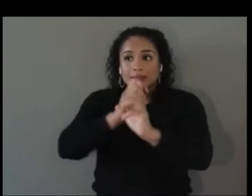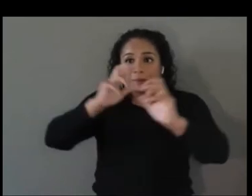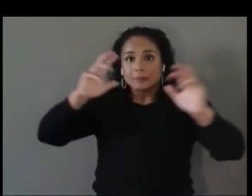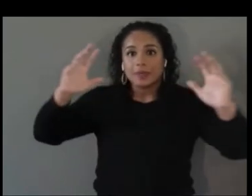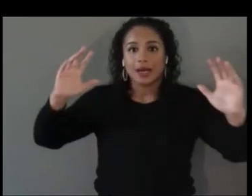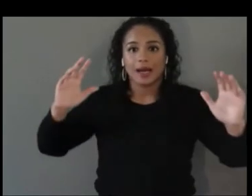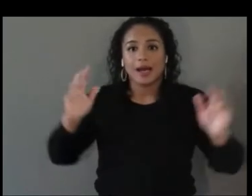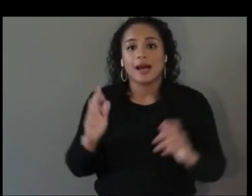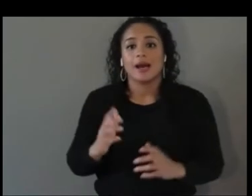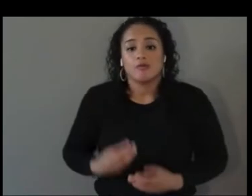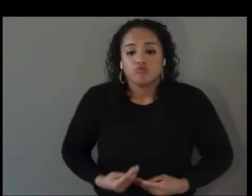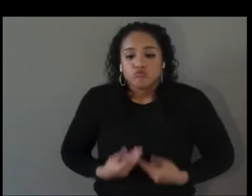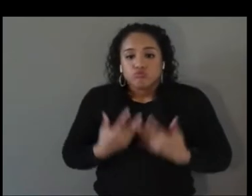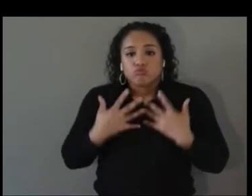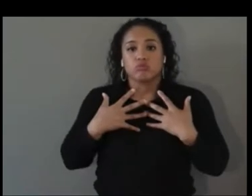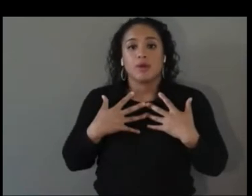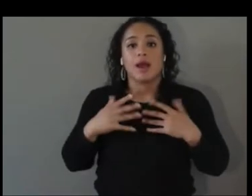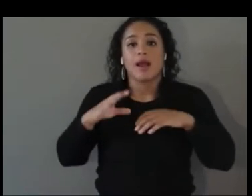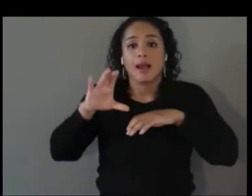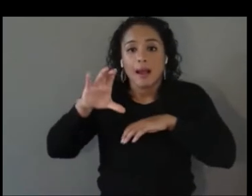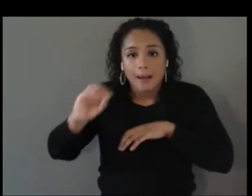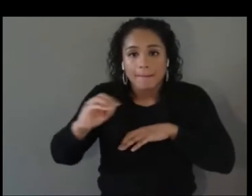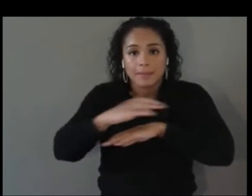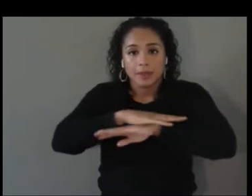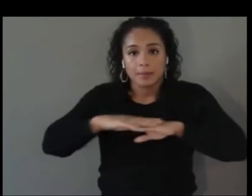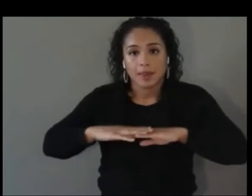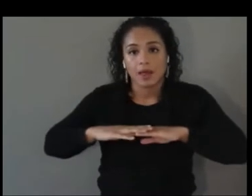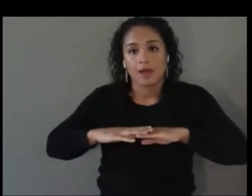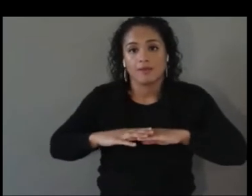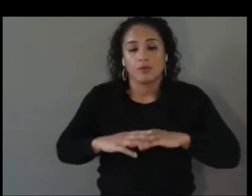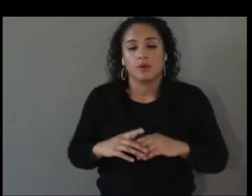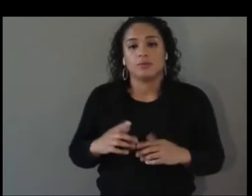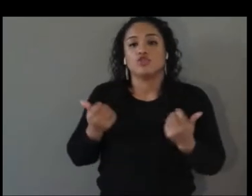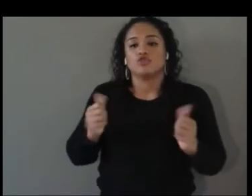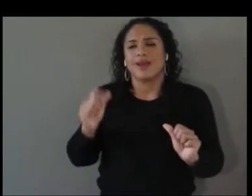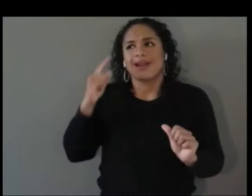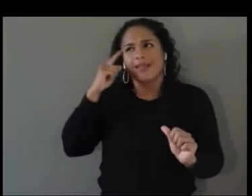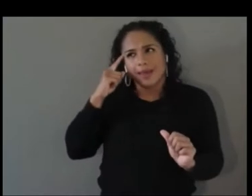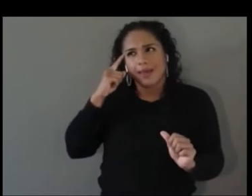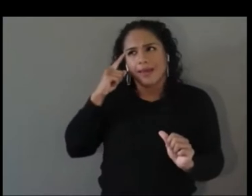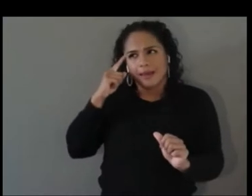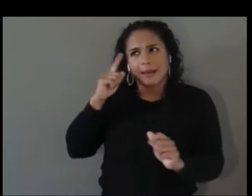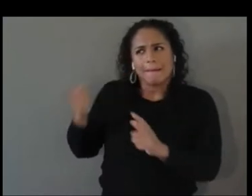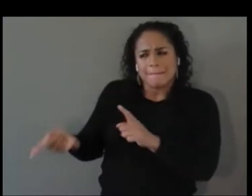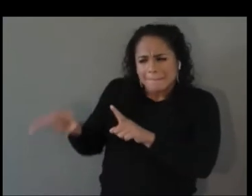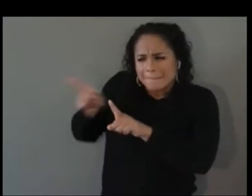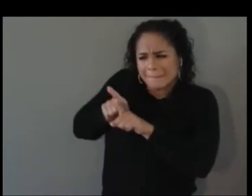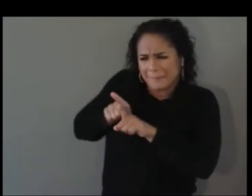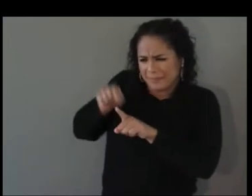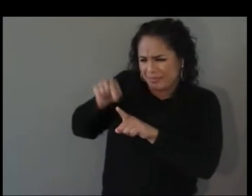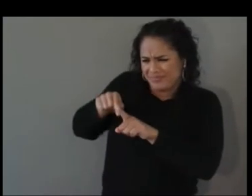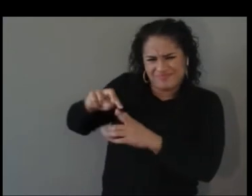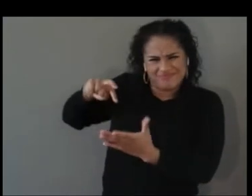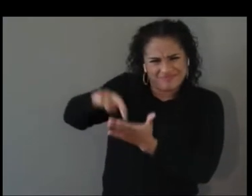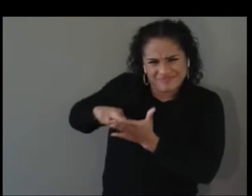to think differently on what exactly mentorship is and how it actually most effectively